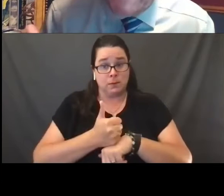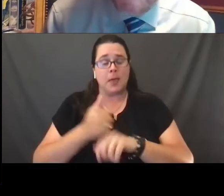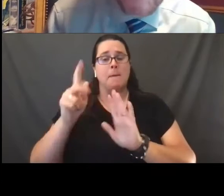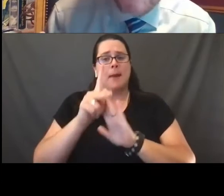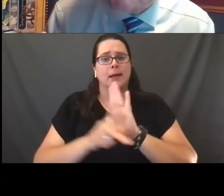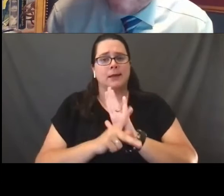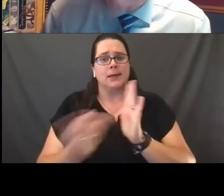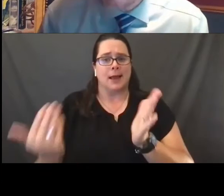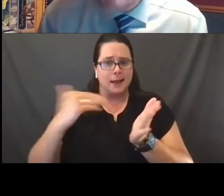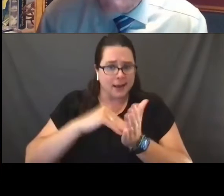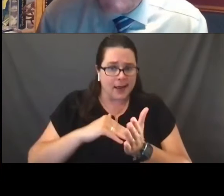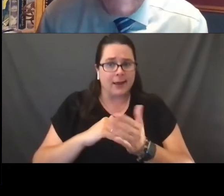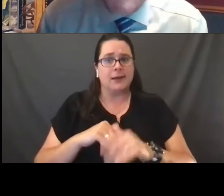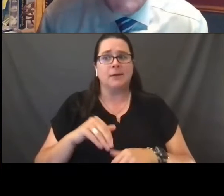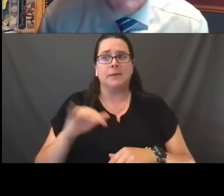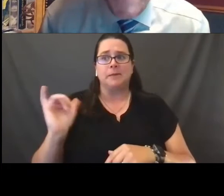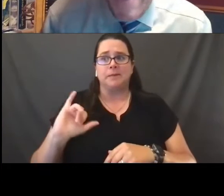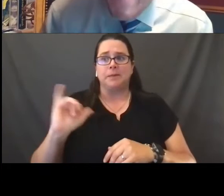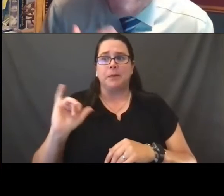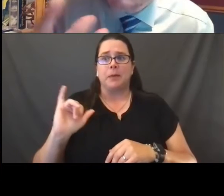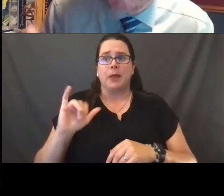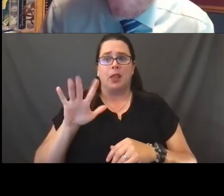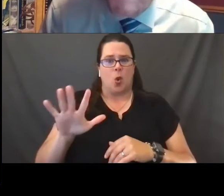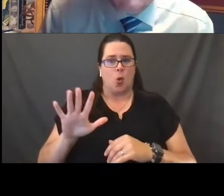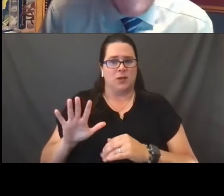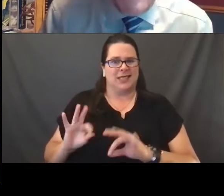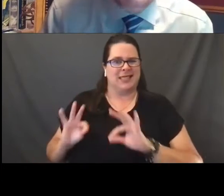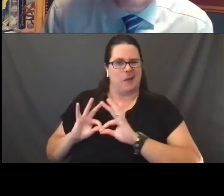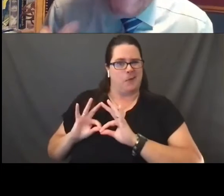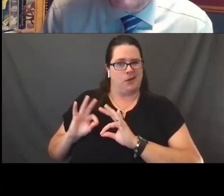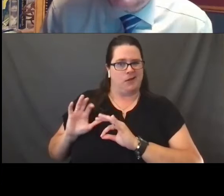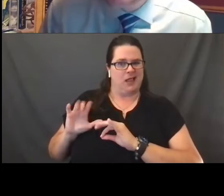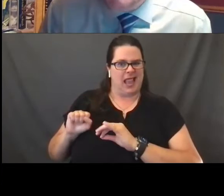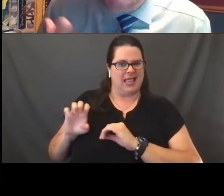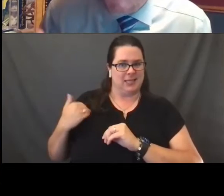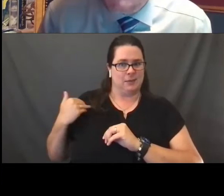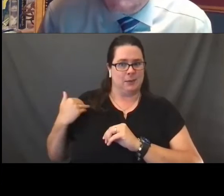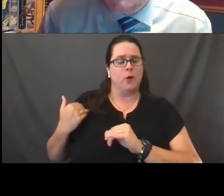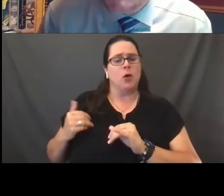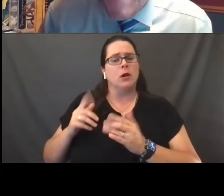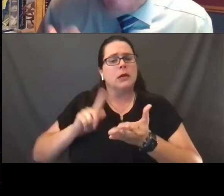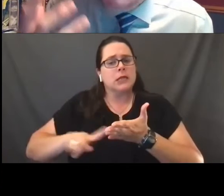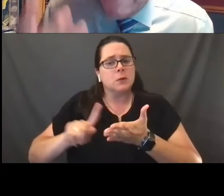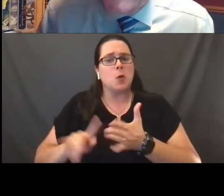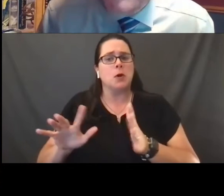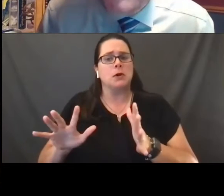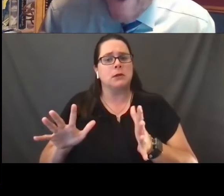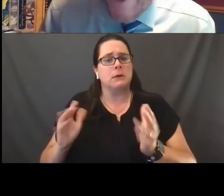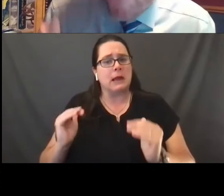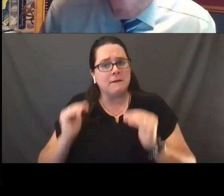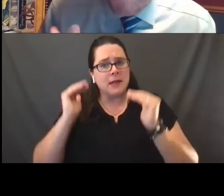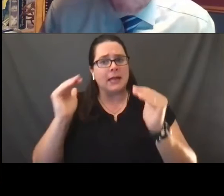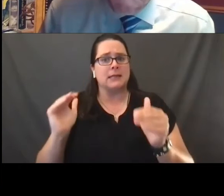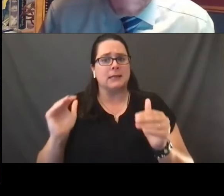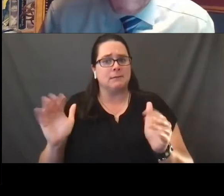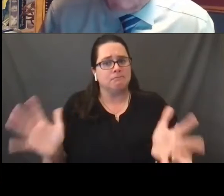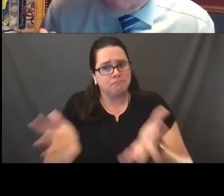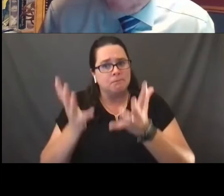like those seminal cases explores and advances and embraces the dignity of all human beings,